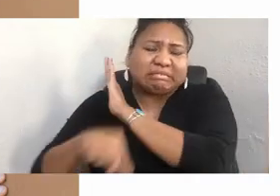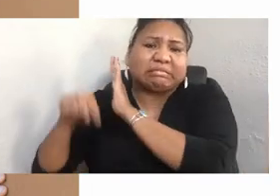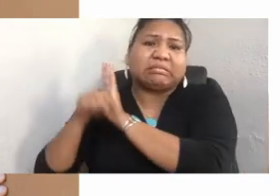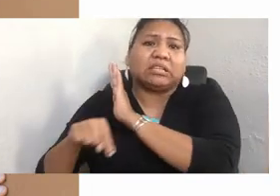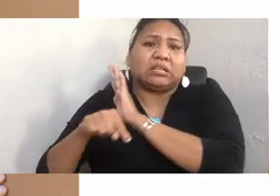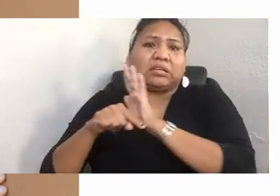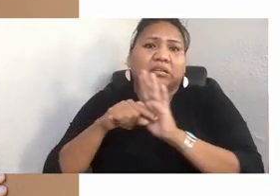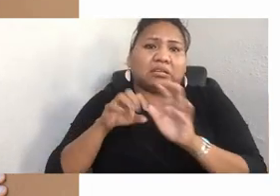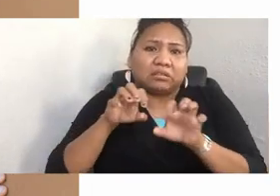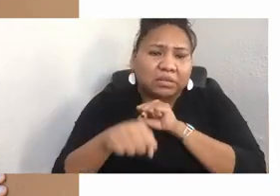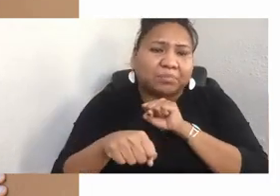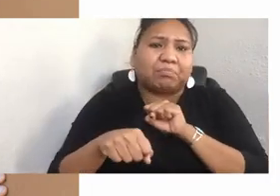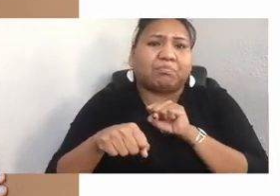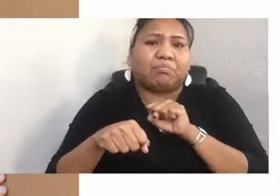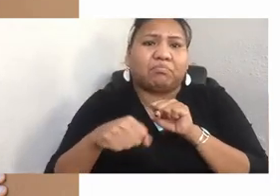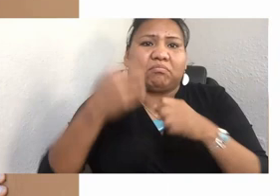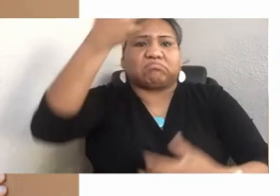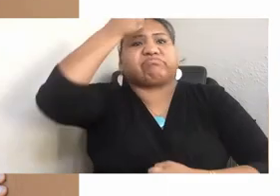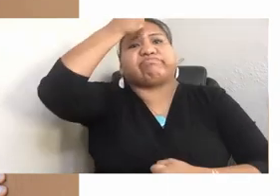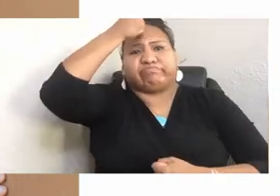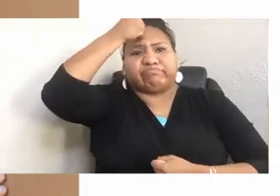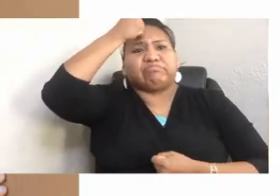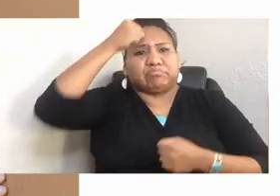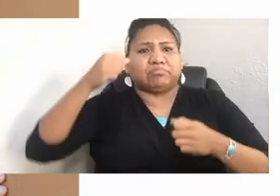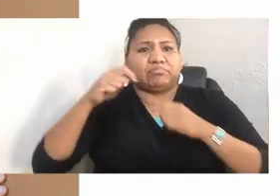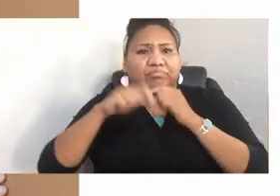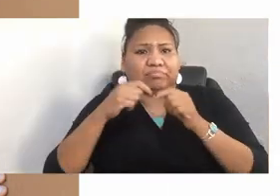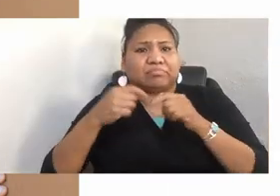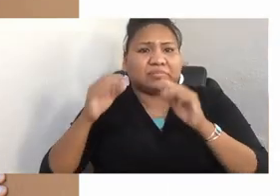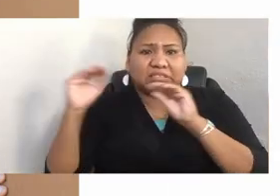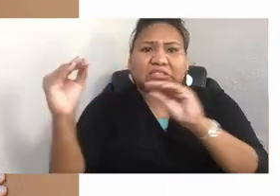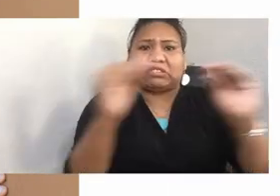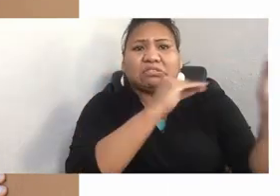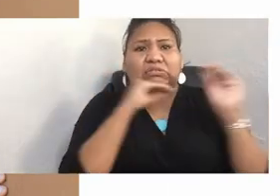So instead of teaching trustworthy history or acknowledging our real humanity,